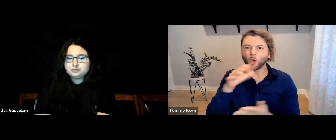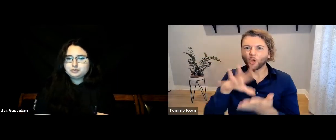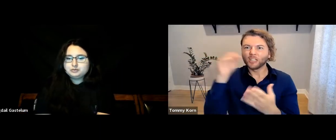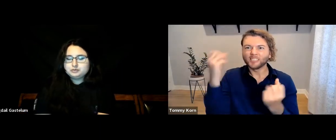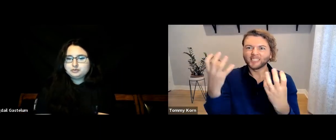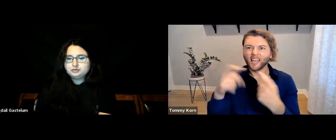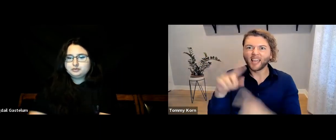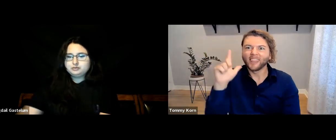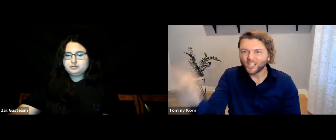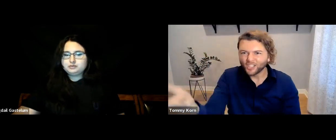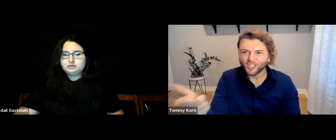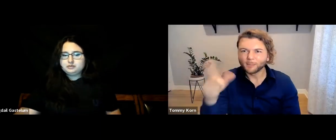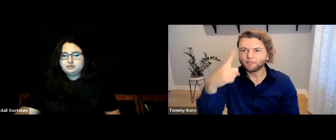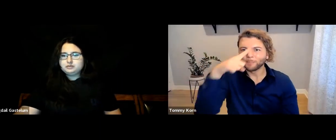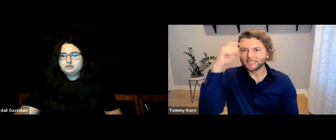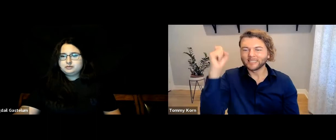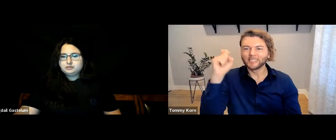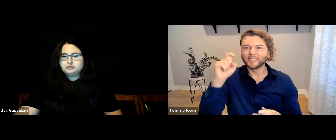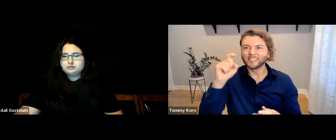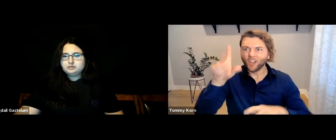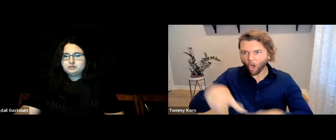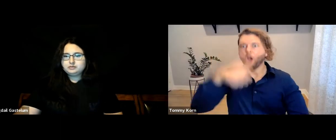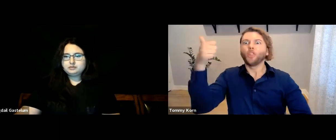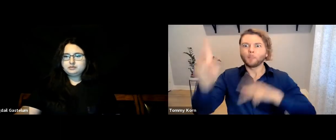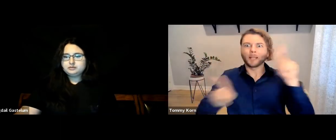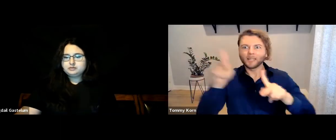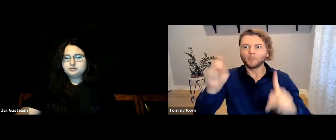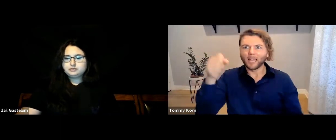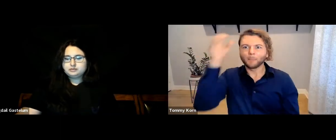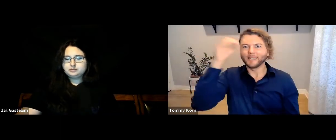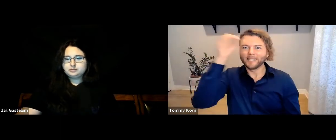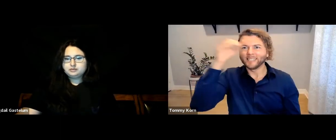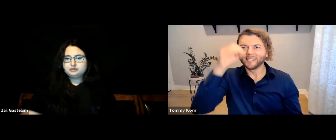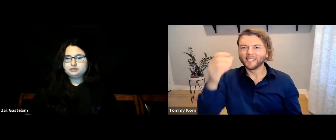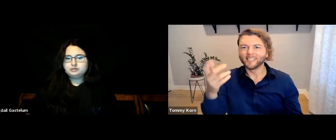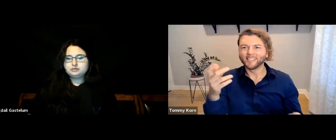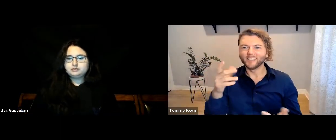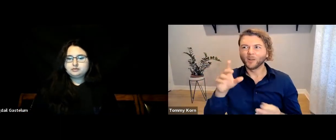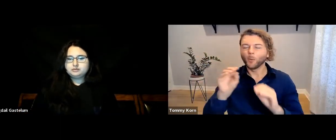not learning sign language until later because of other people’s opinions.